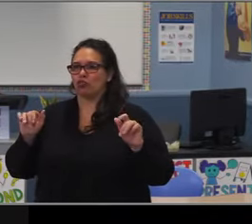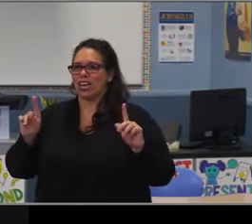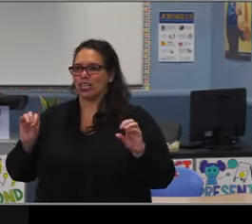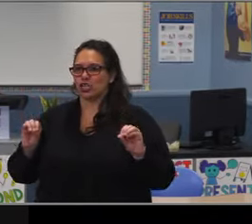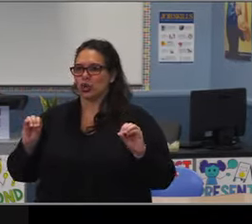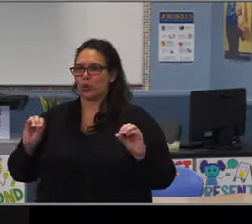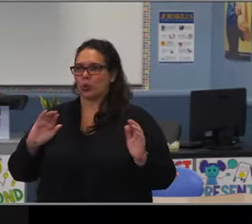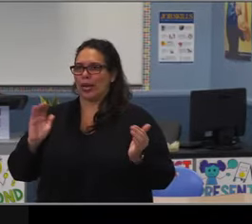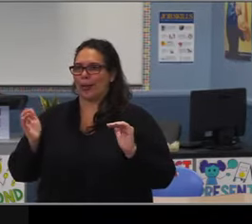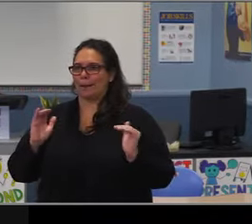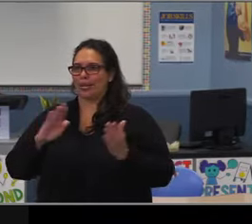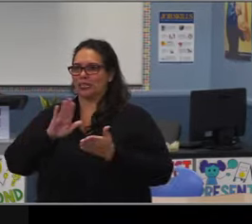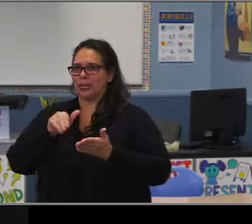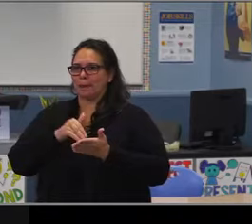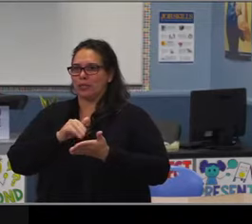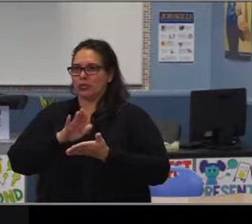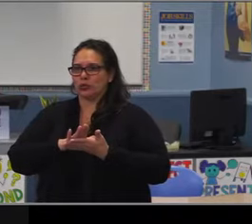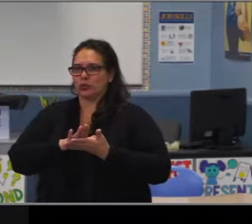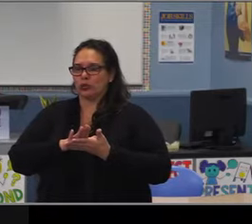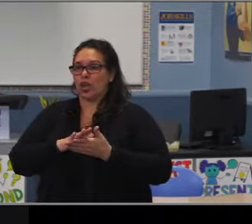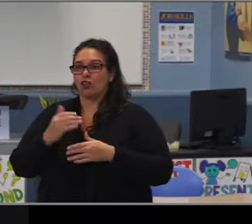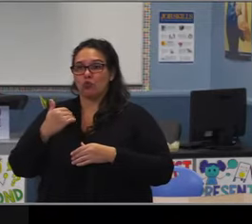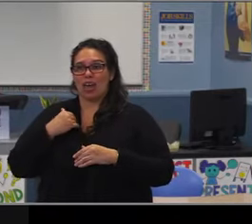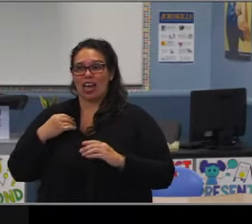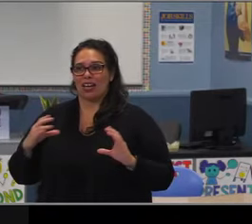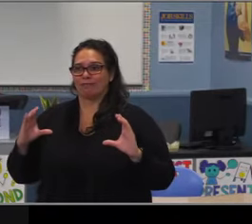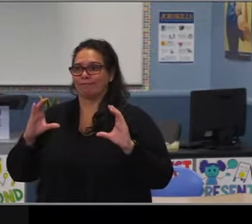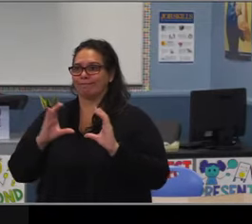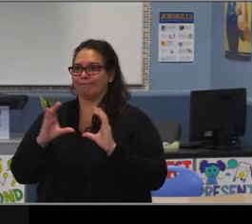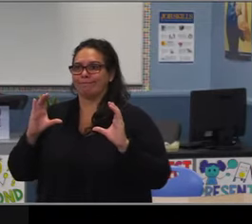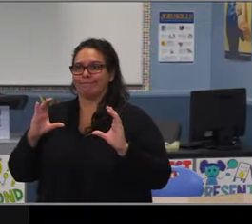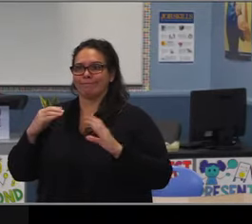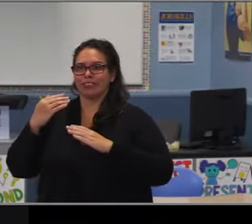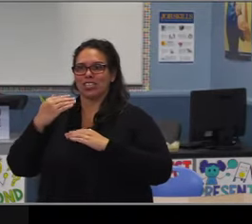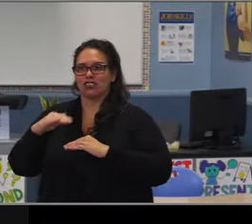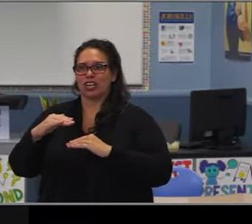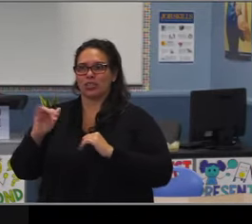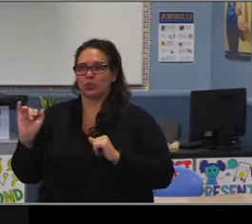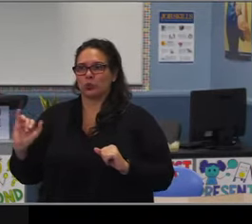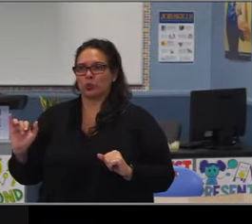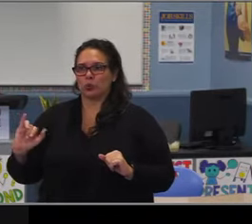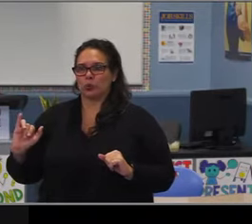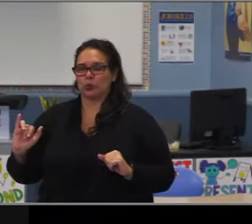And doing so often in a standard elementary classroom. So you don't have the large spaces